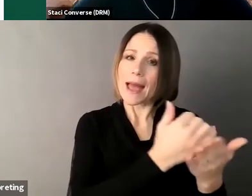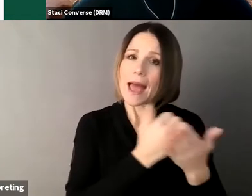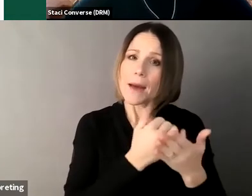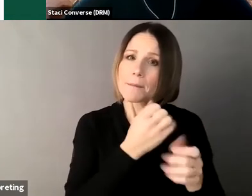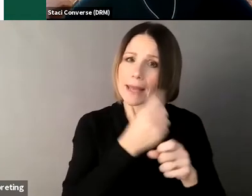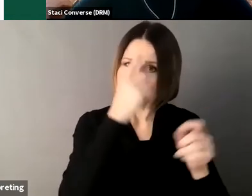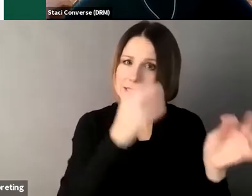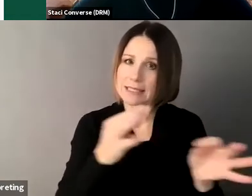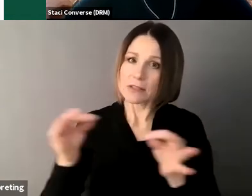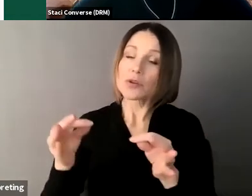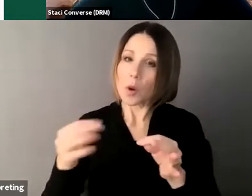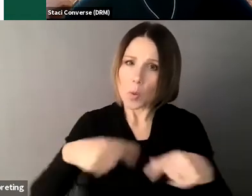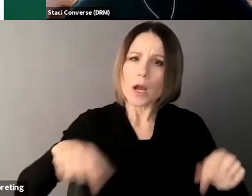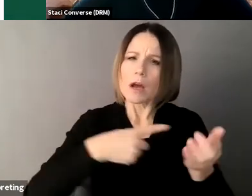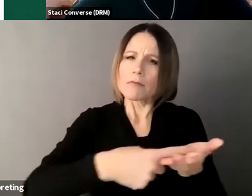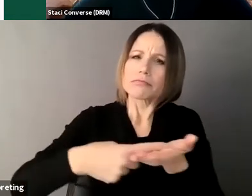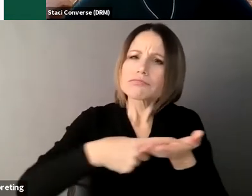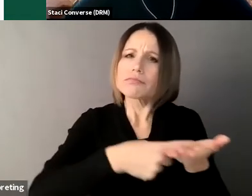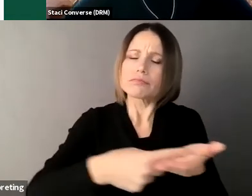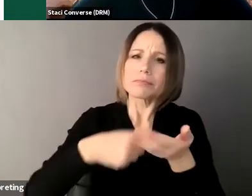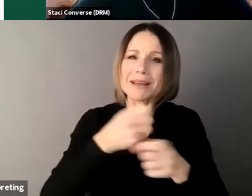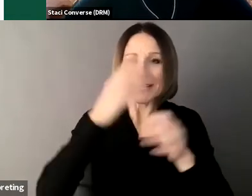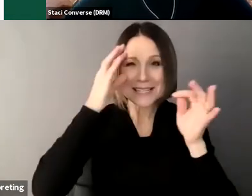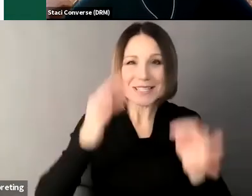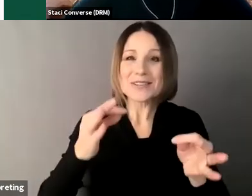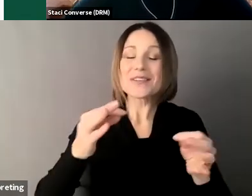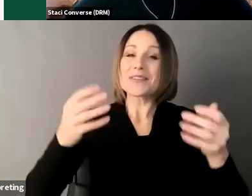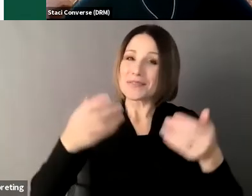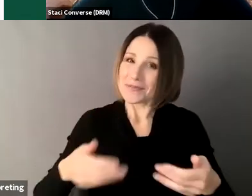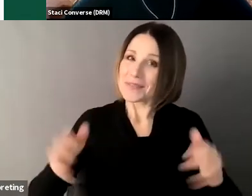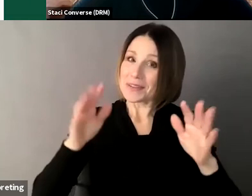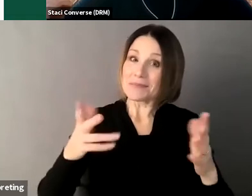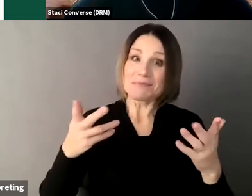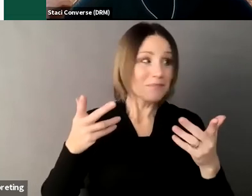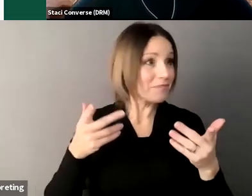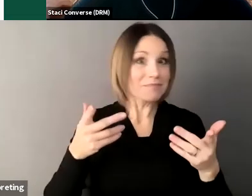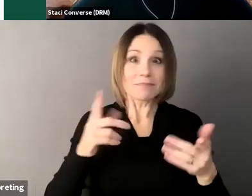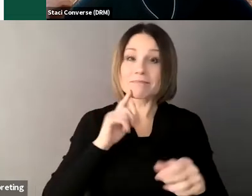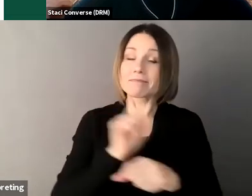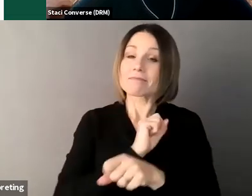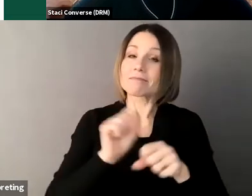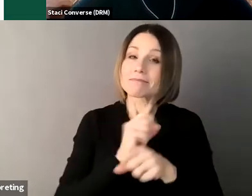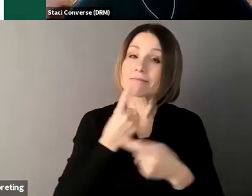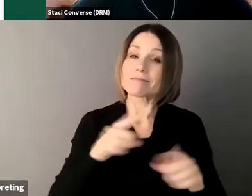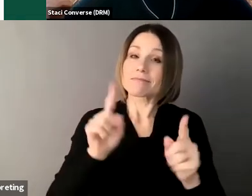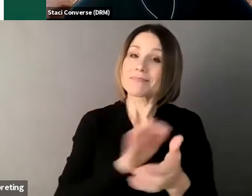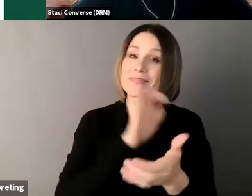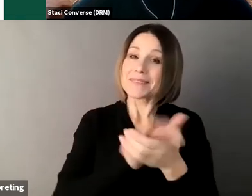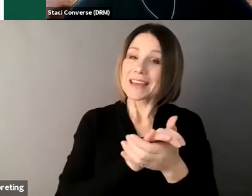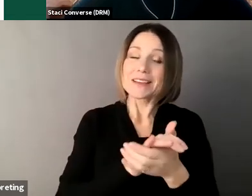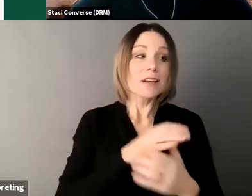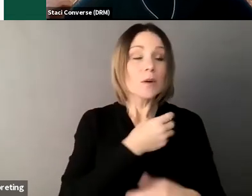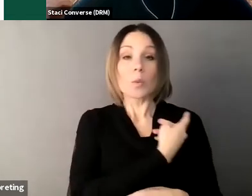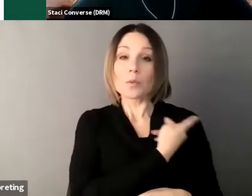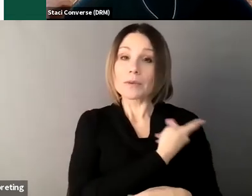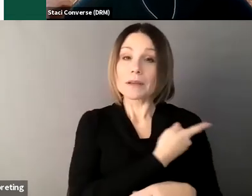we've we stick through it and we got married and we and every decision that we made we discussed